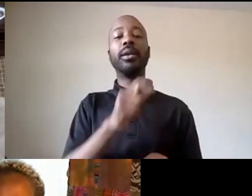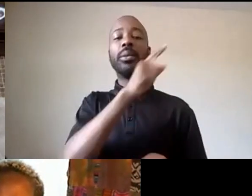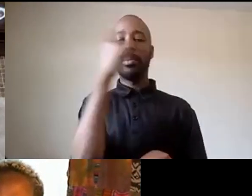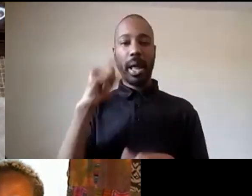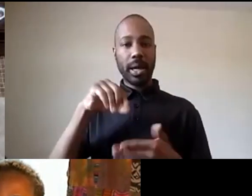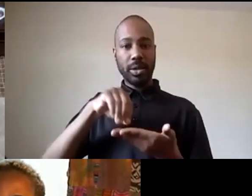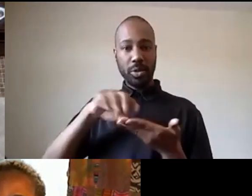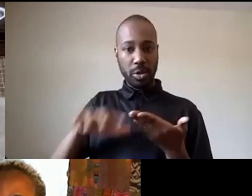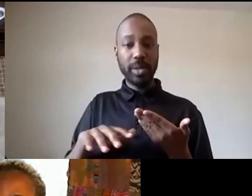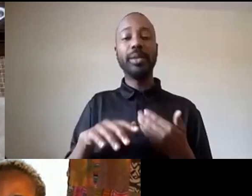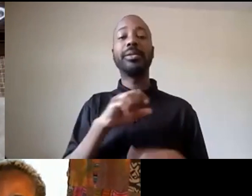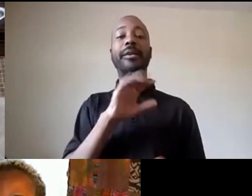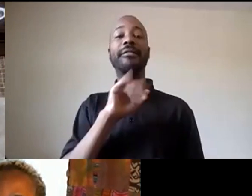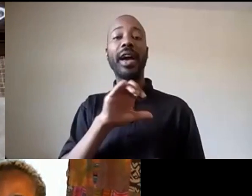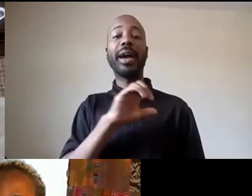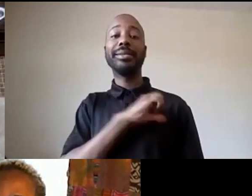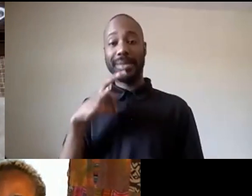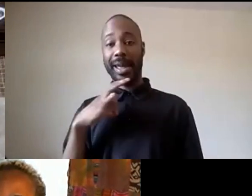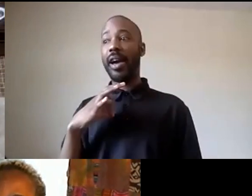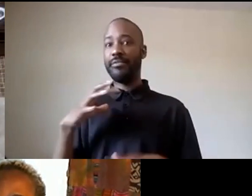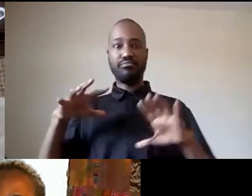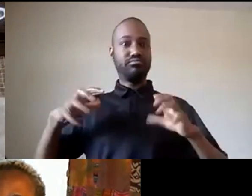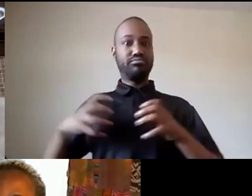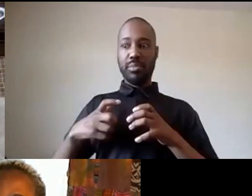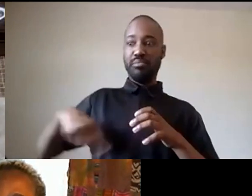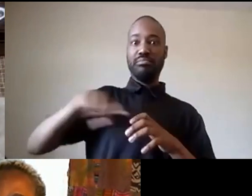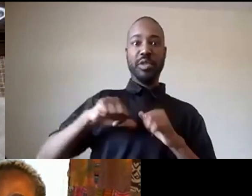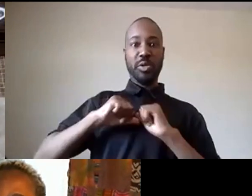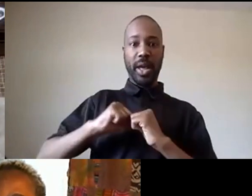faculty and staff can all work on and should be seeing as a charge